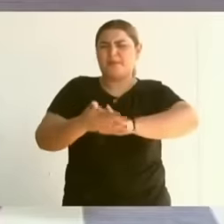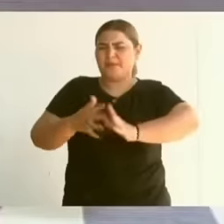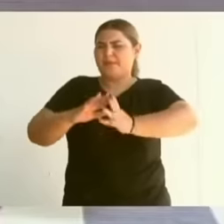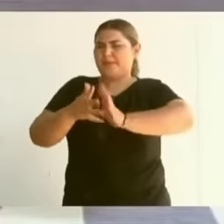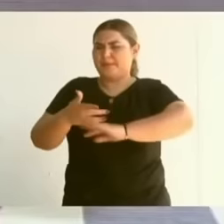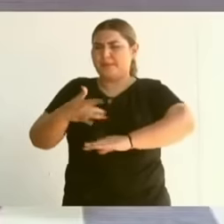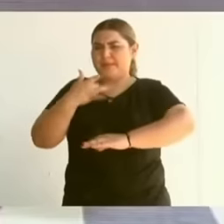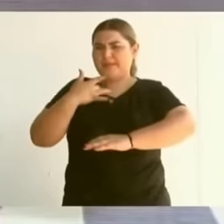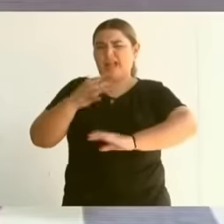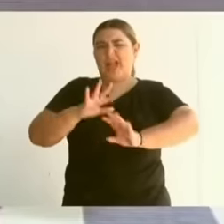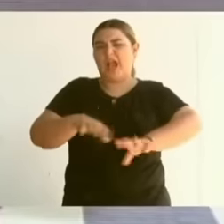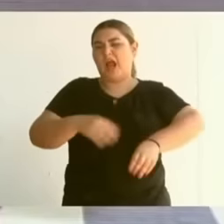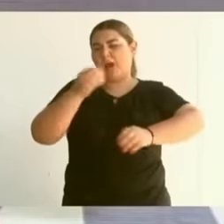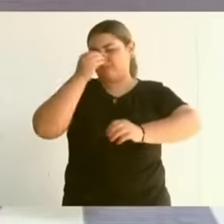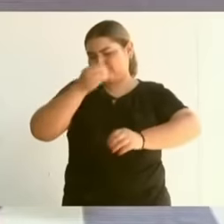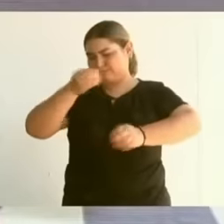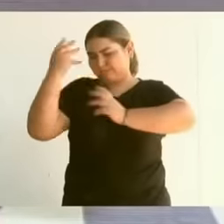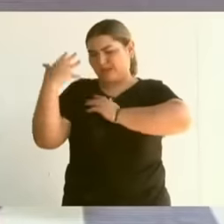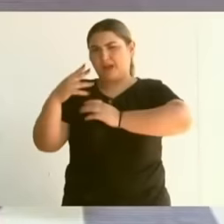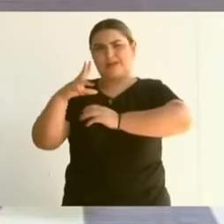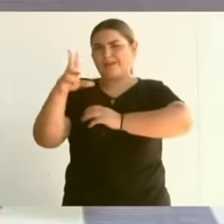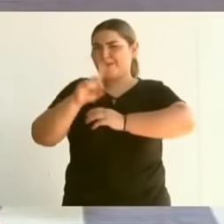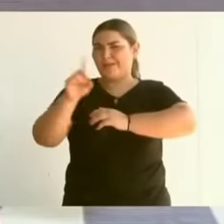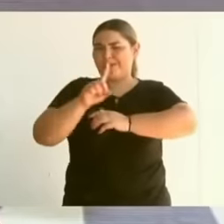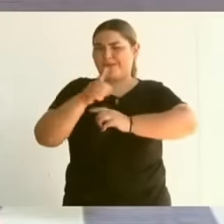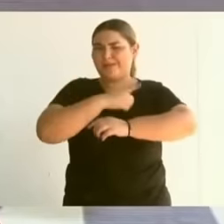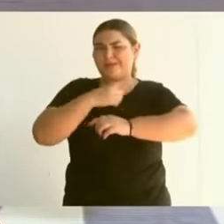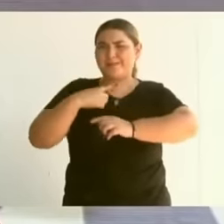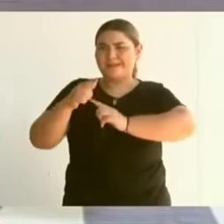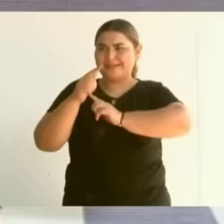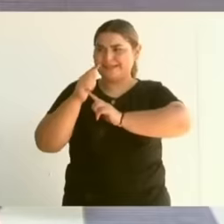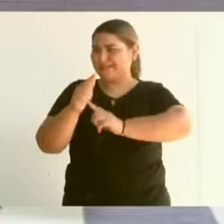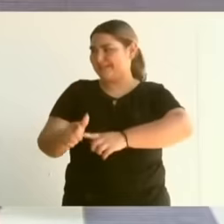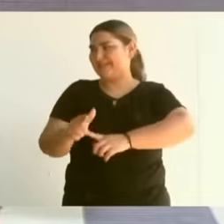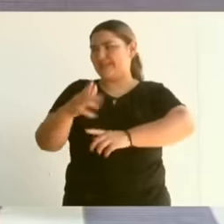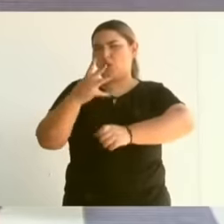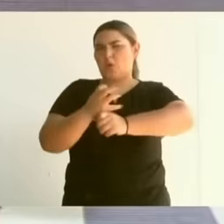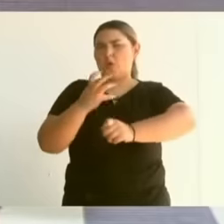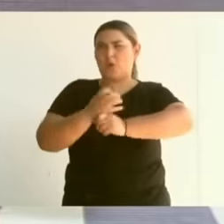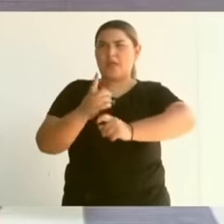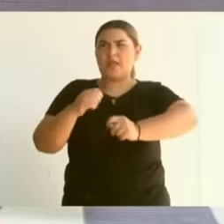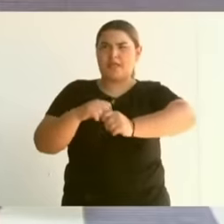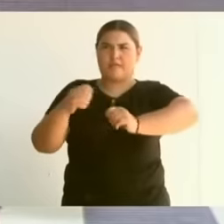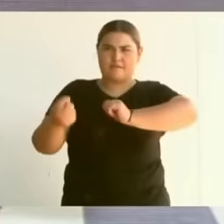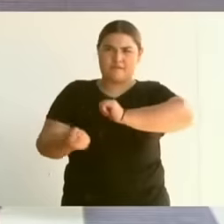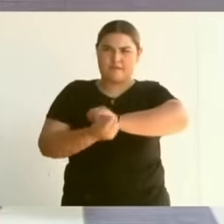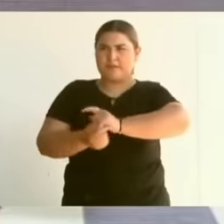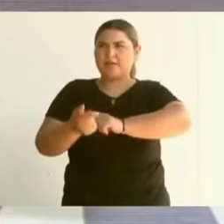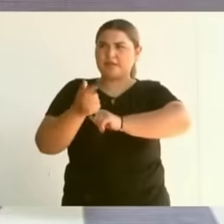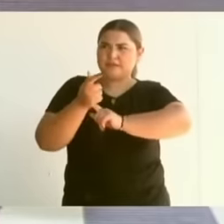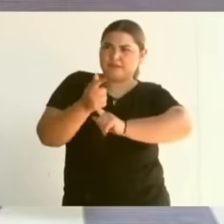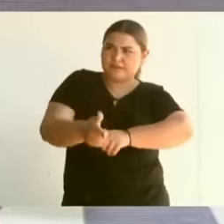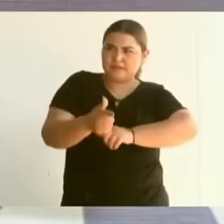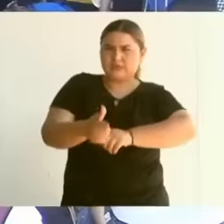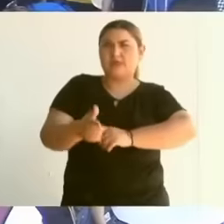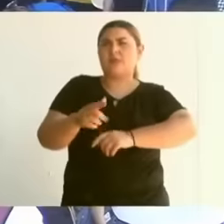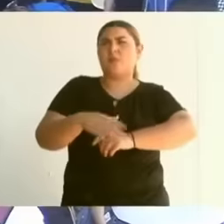of the fourth transformation there is justice for the native peoples justice for the